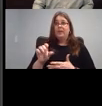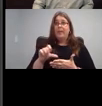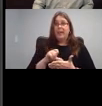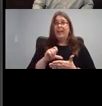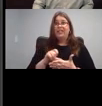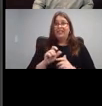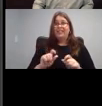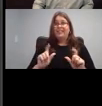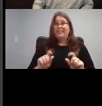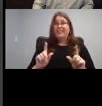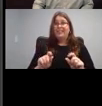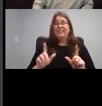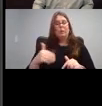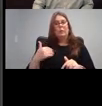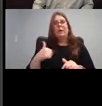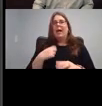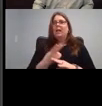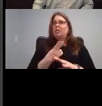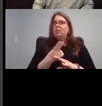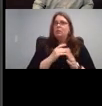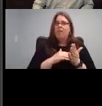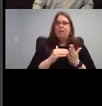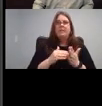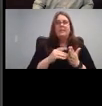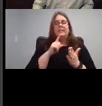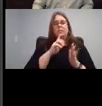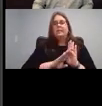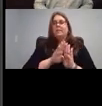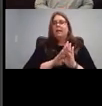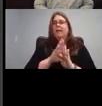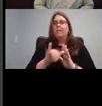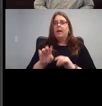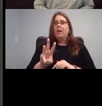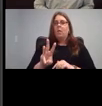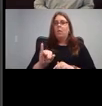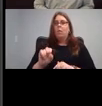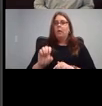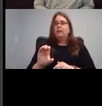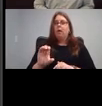But honestly I use this all the time it was developed by the Wisconsin Department of